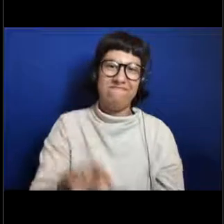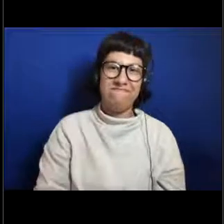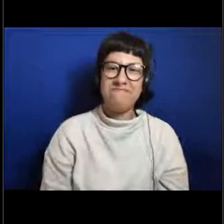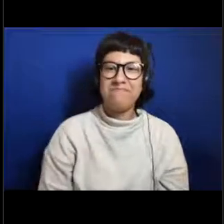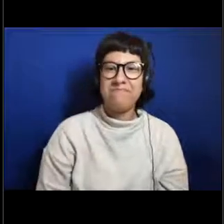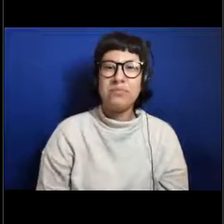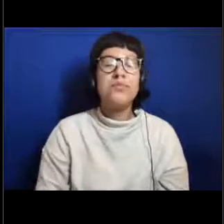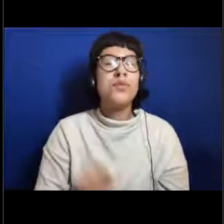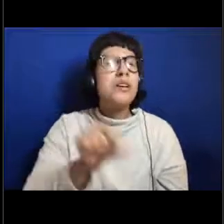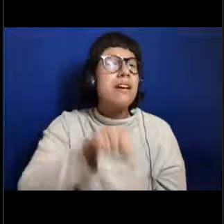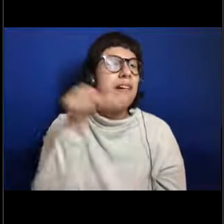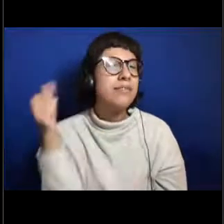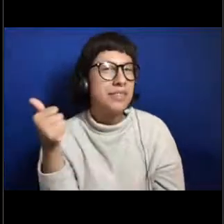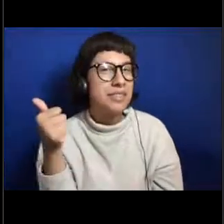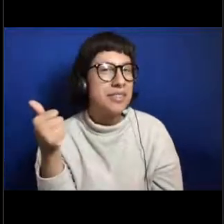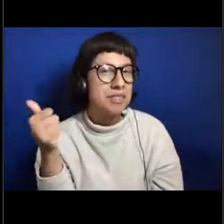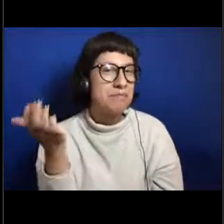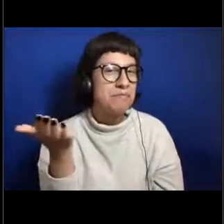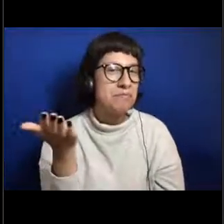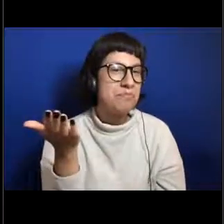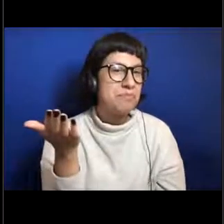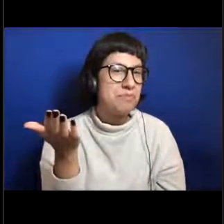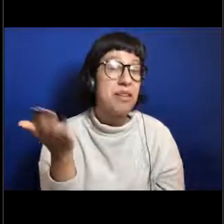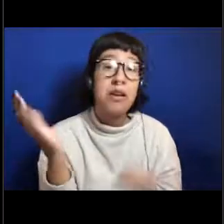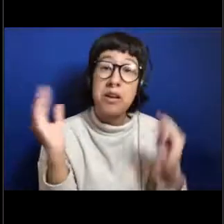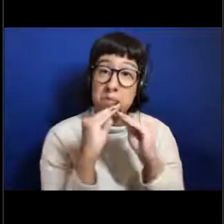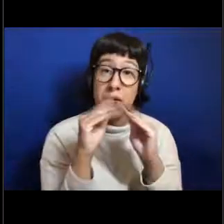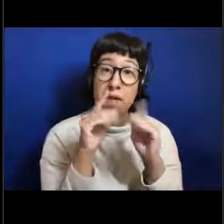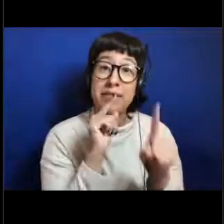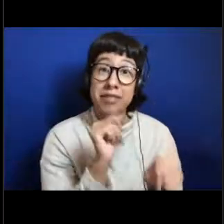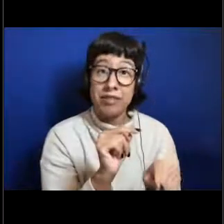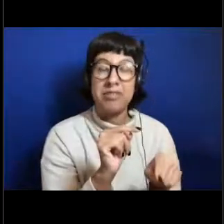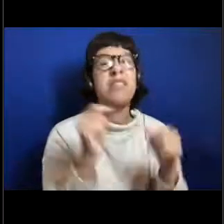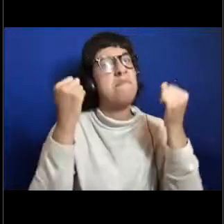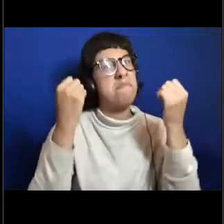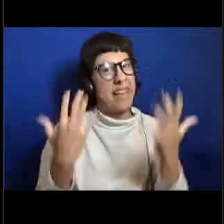What else does it. Oh, let me see. We've got a couple of other answers, a lot of spiders.